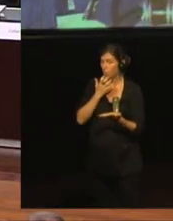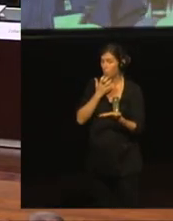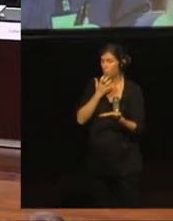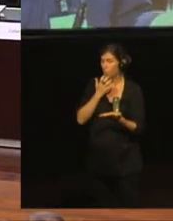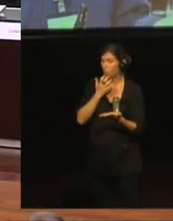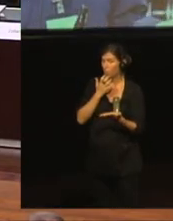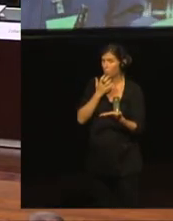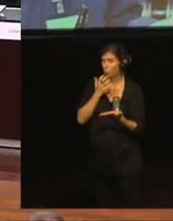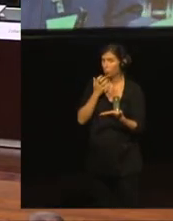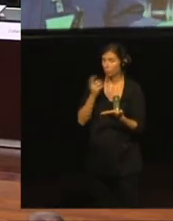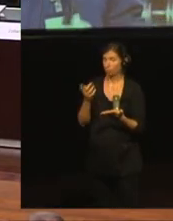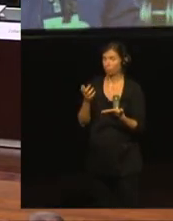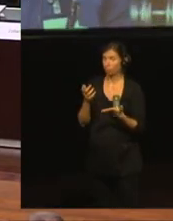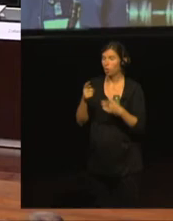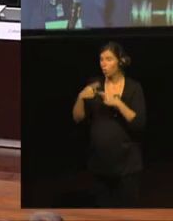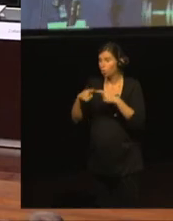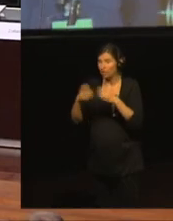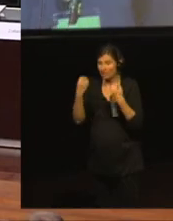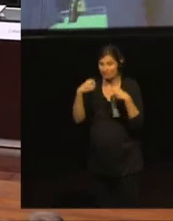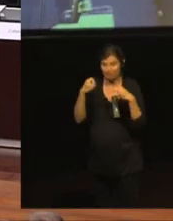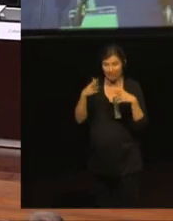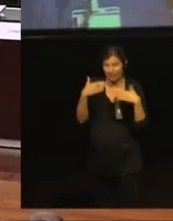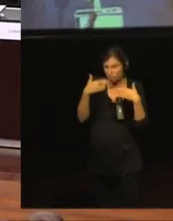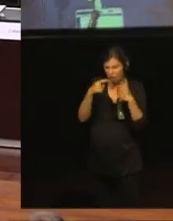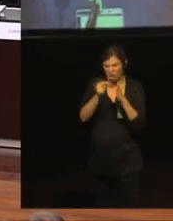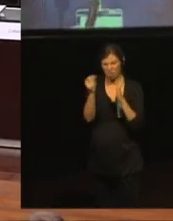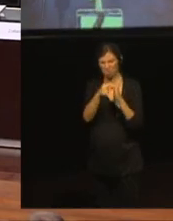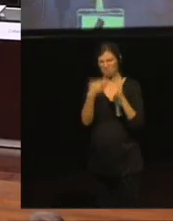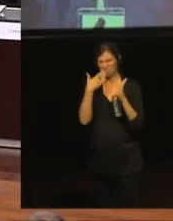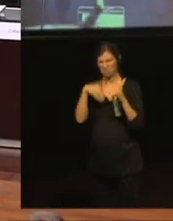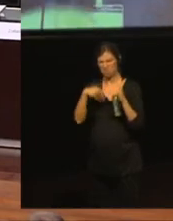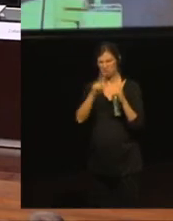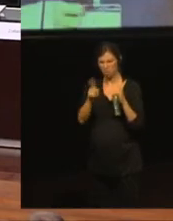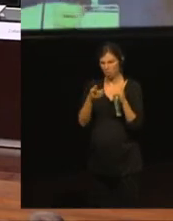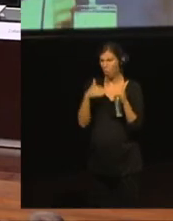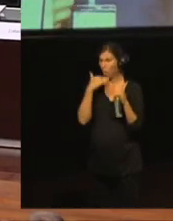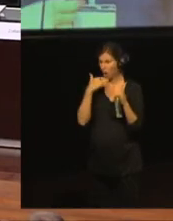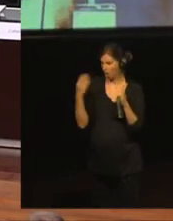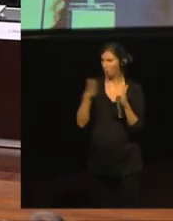So the workgroup decided to involve people with deafblindness to explain